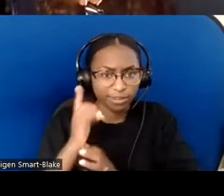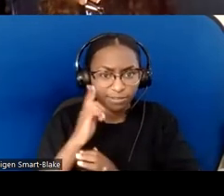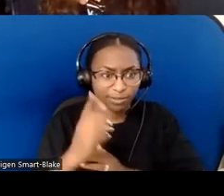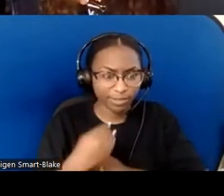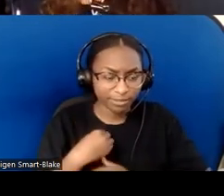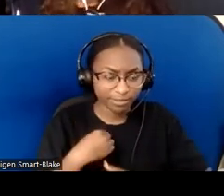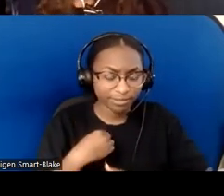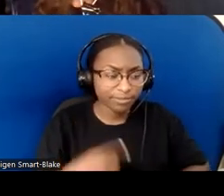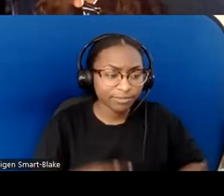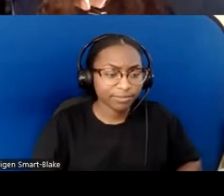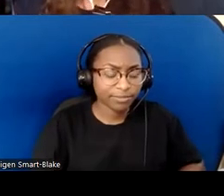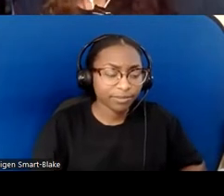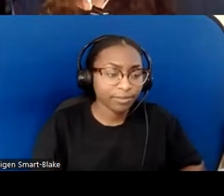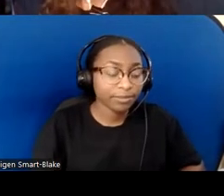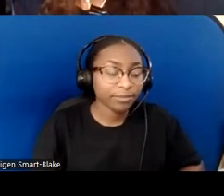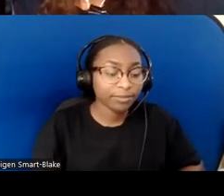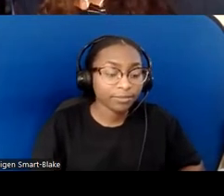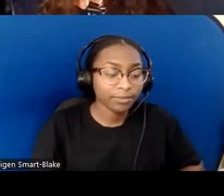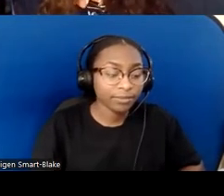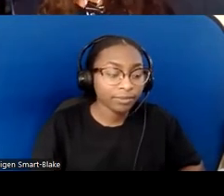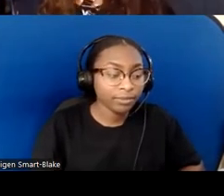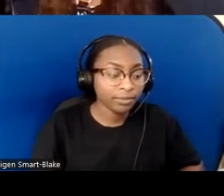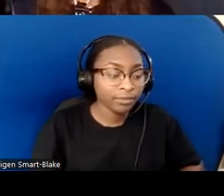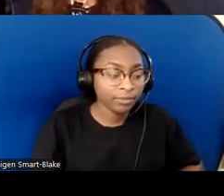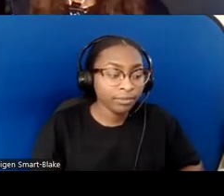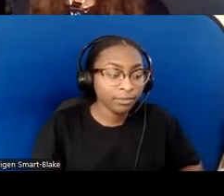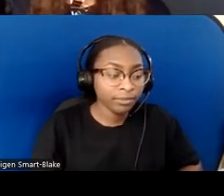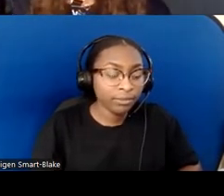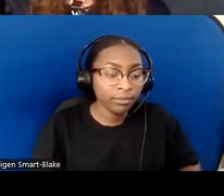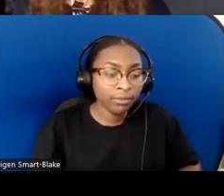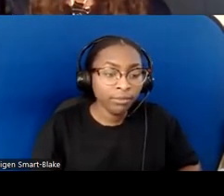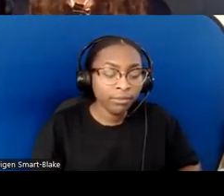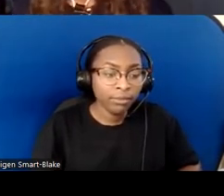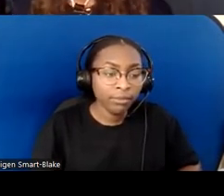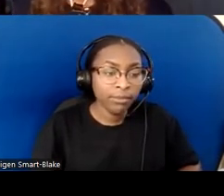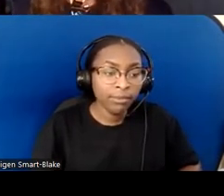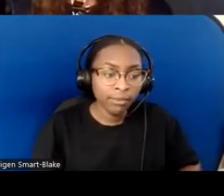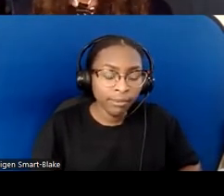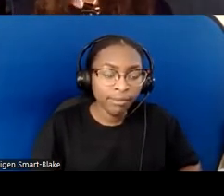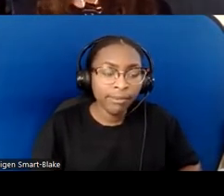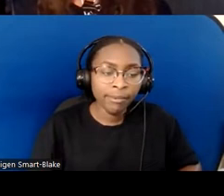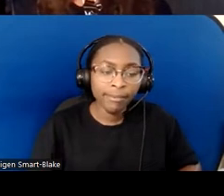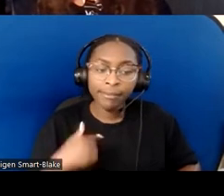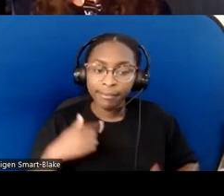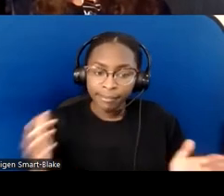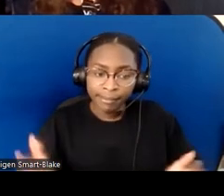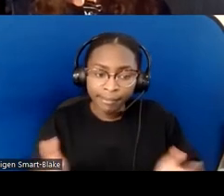Lastly, I would encourage you, if you're in worship leadership or as a pastor,